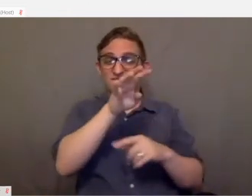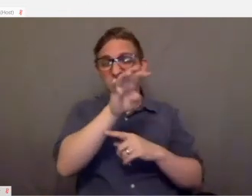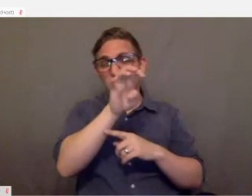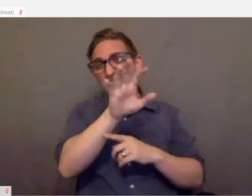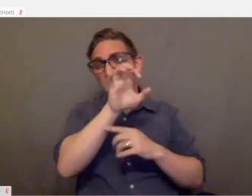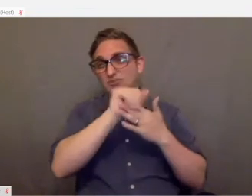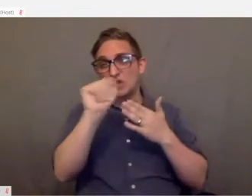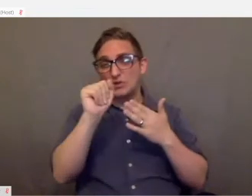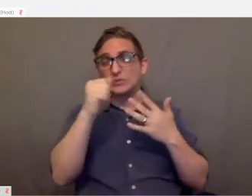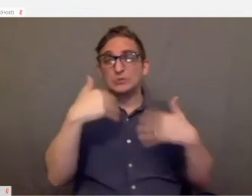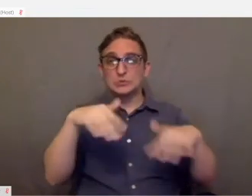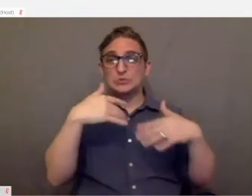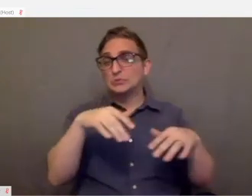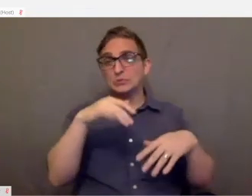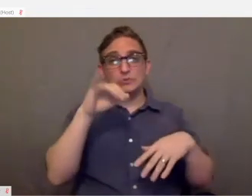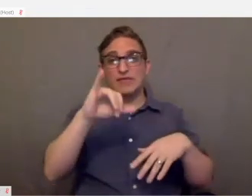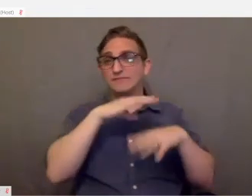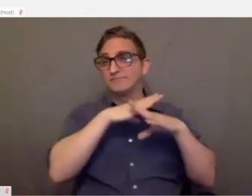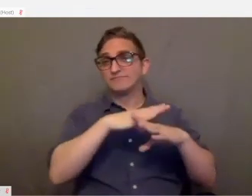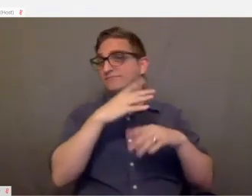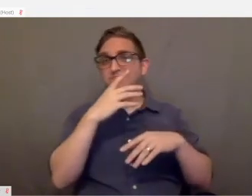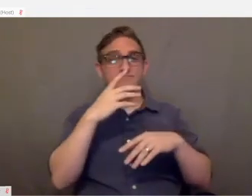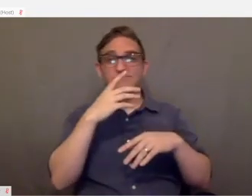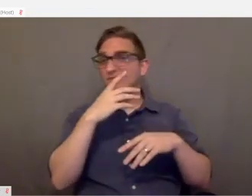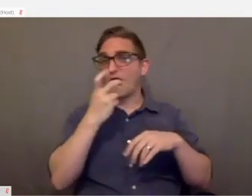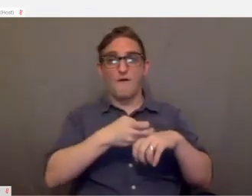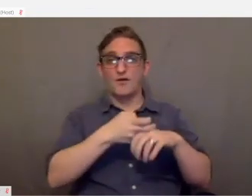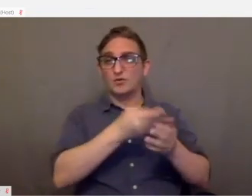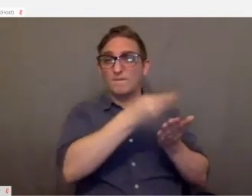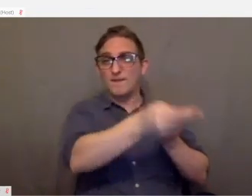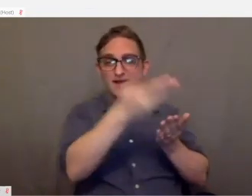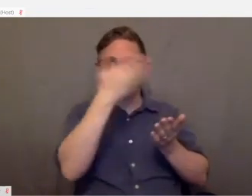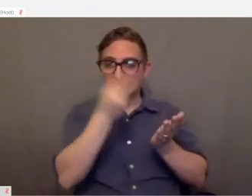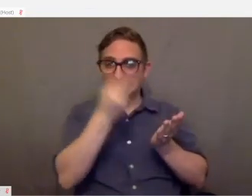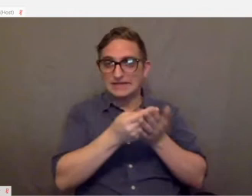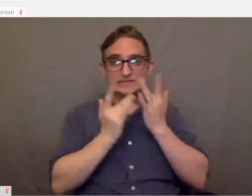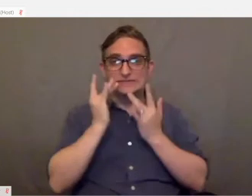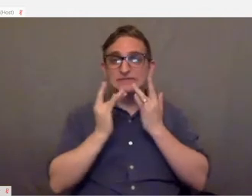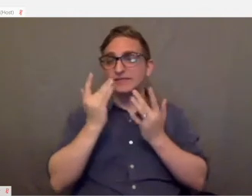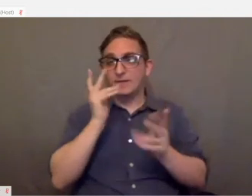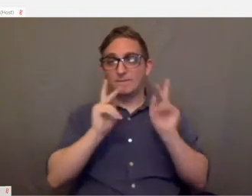Which for a lot of people, that's a very prohibitive barrier for people to be able to access gaming